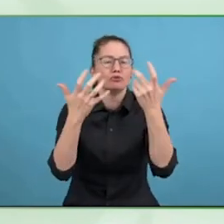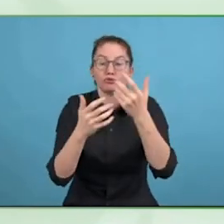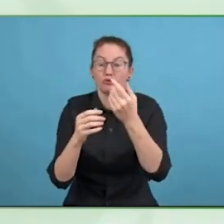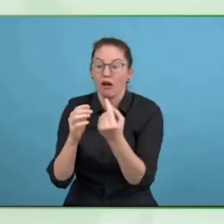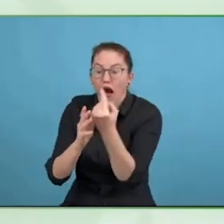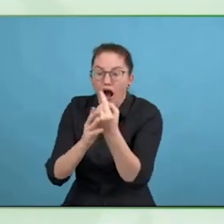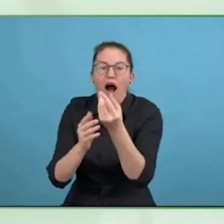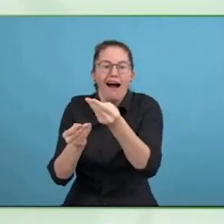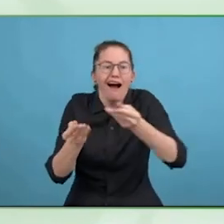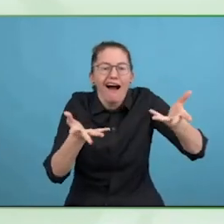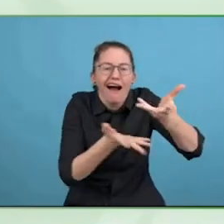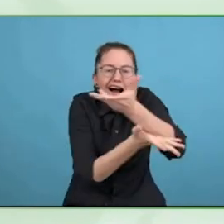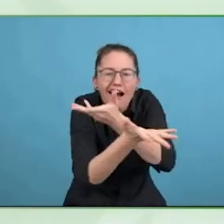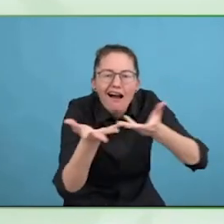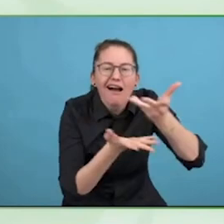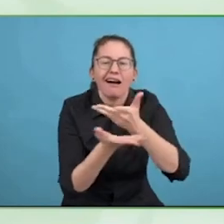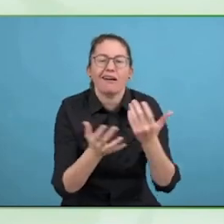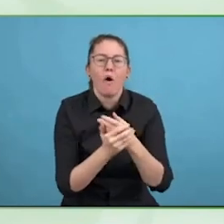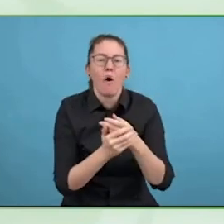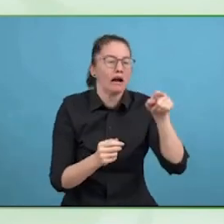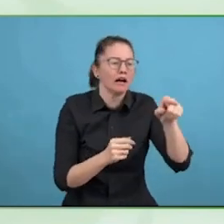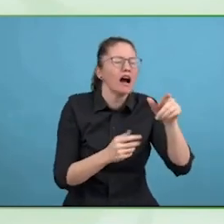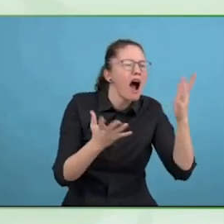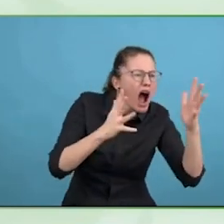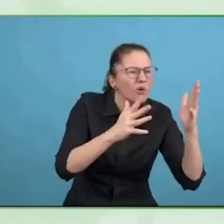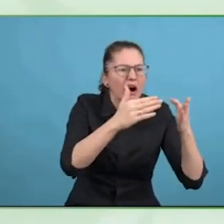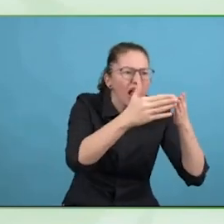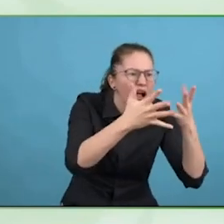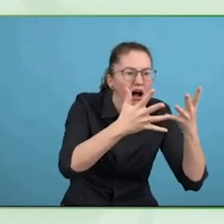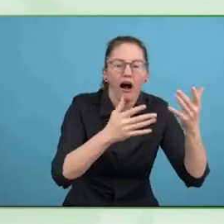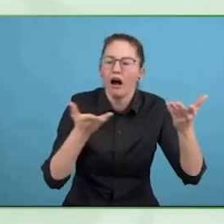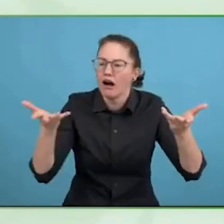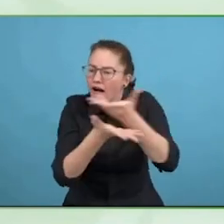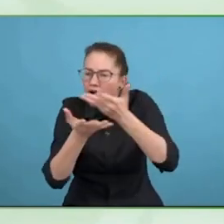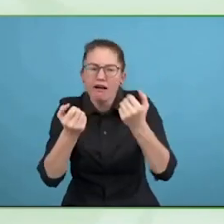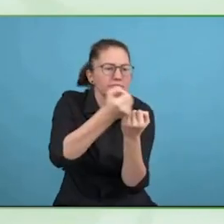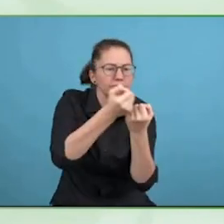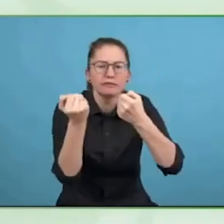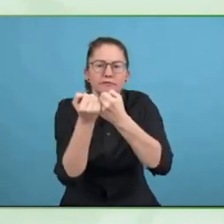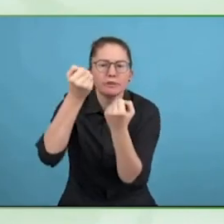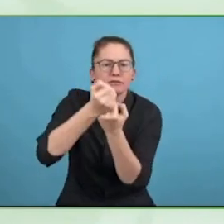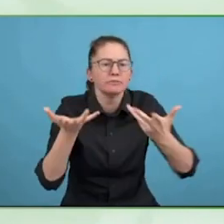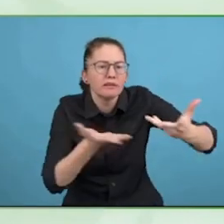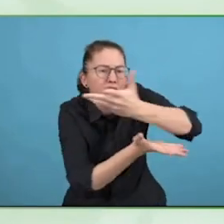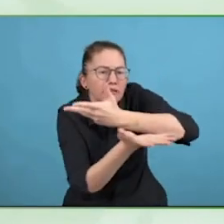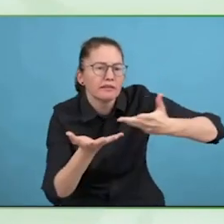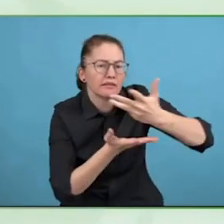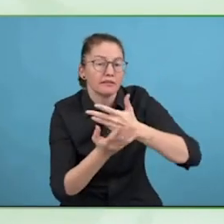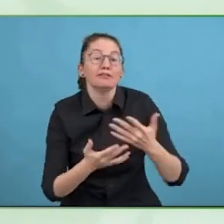We also worked with more than 35 national business and disability